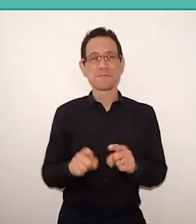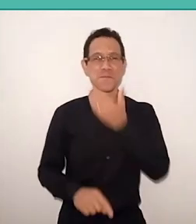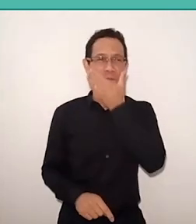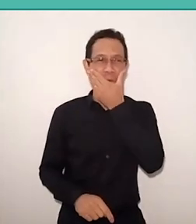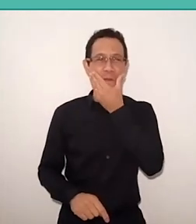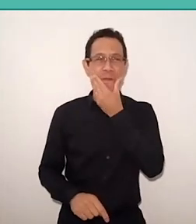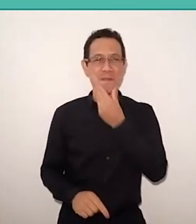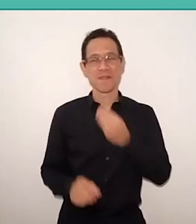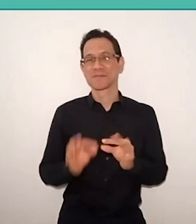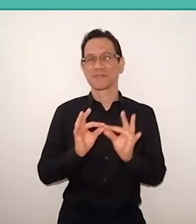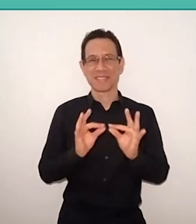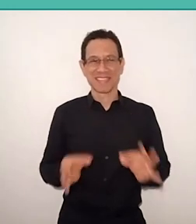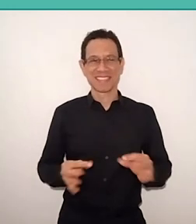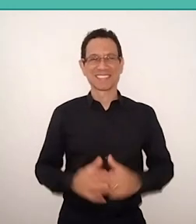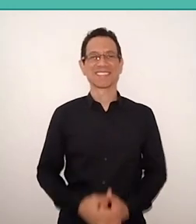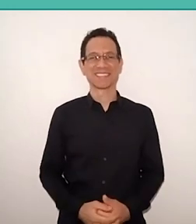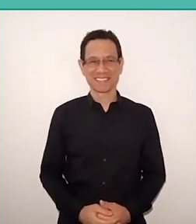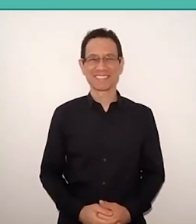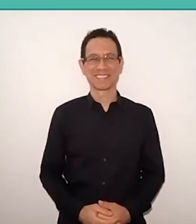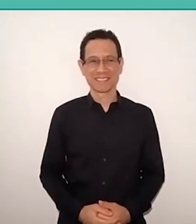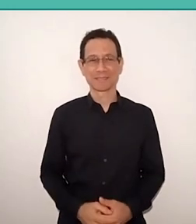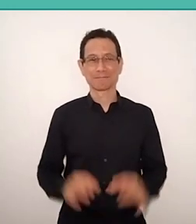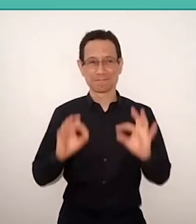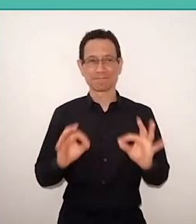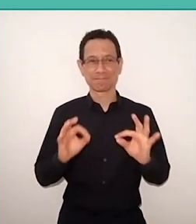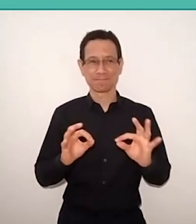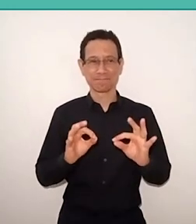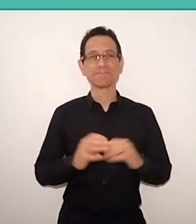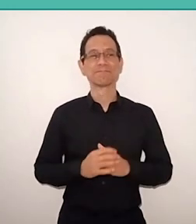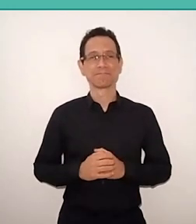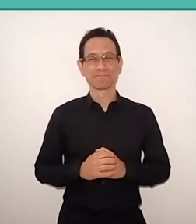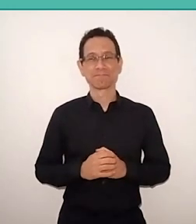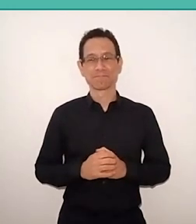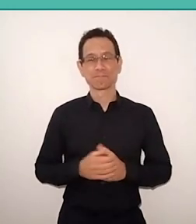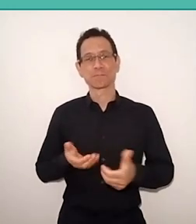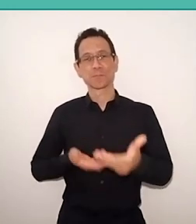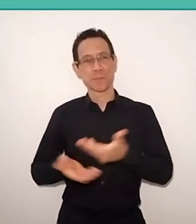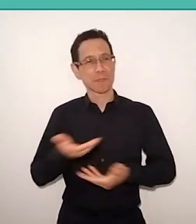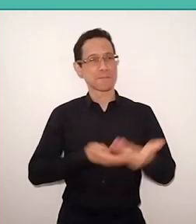who really want to share the pleasures of life